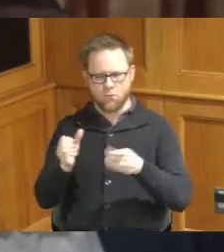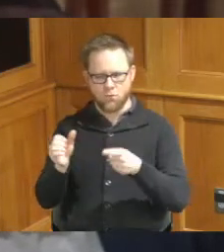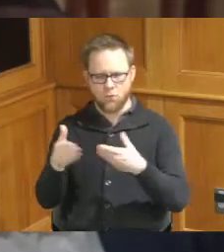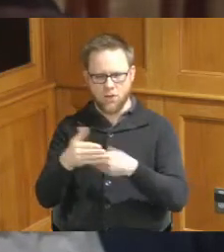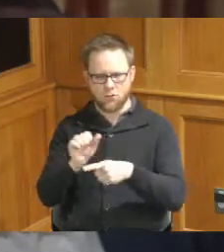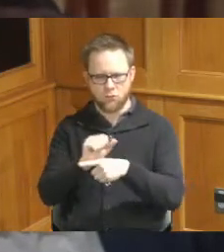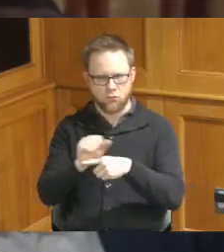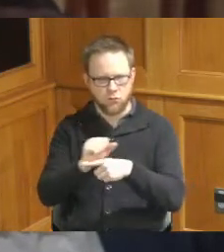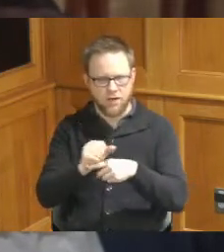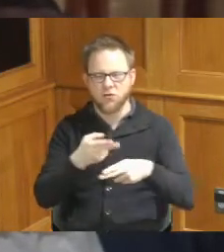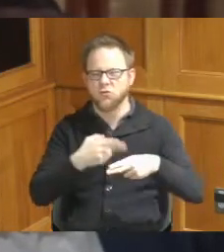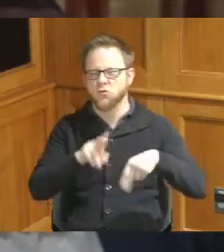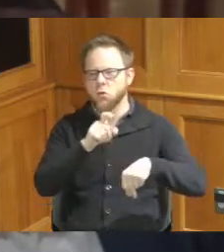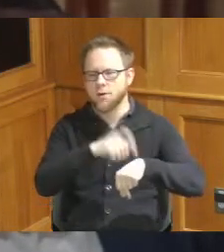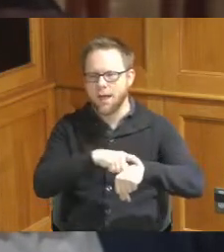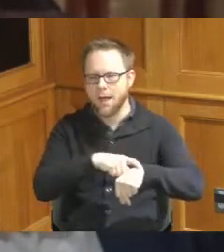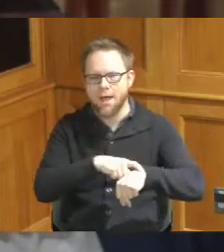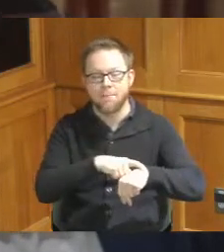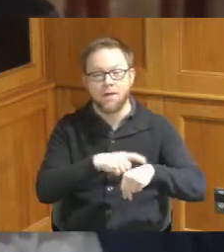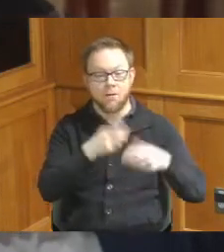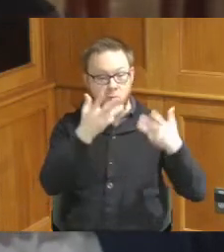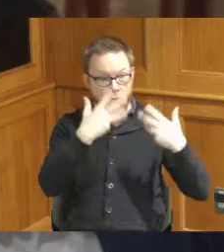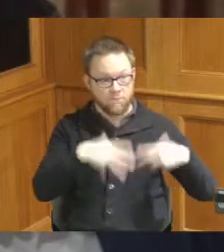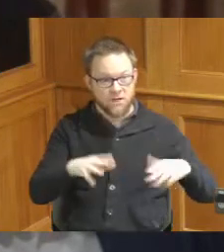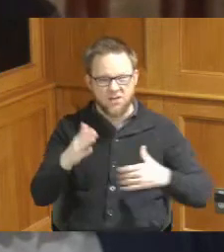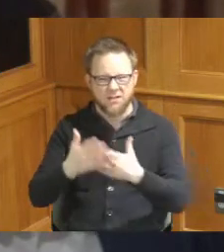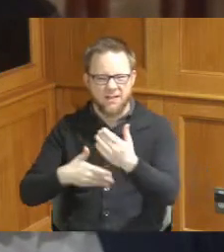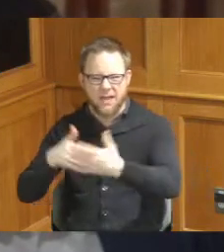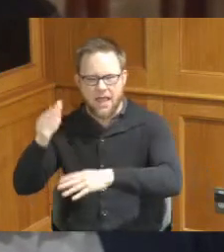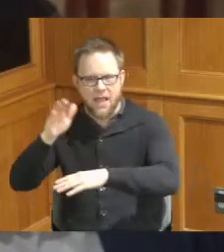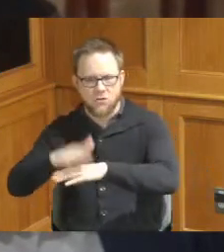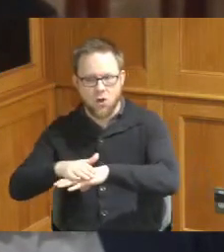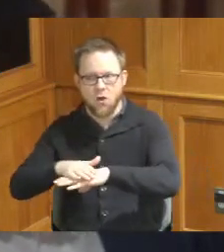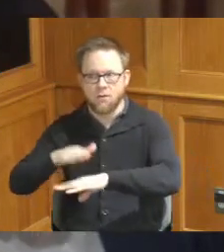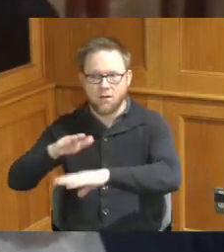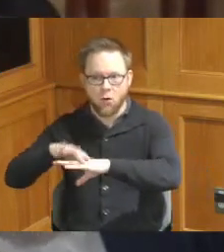period of time followed by Hands-On trading within the Cincinnati Health Network clinics